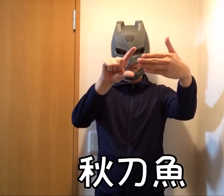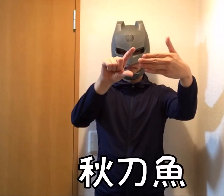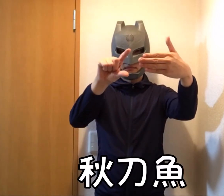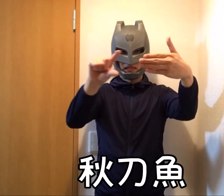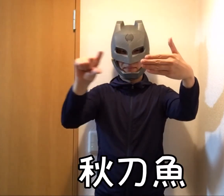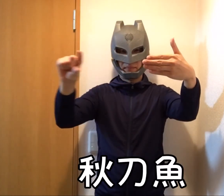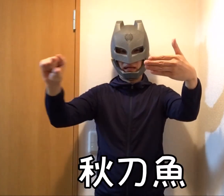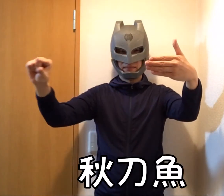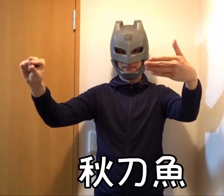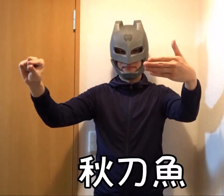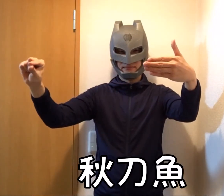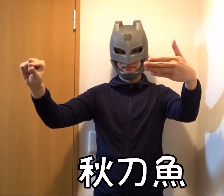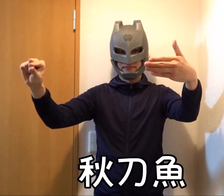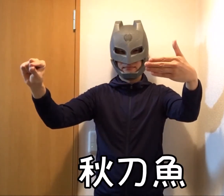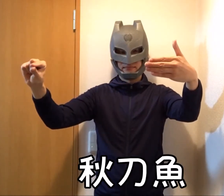Pacific saury